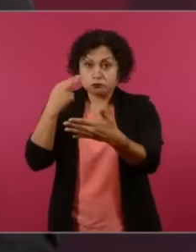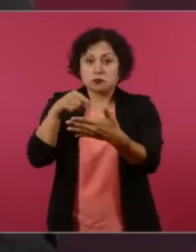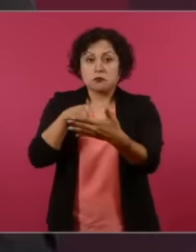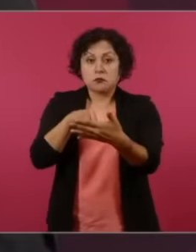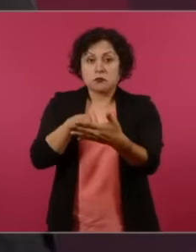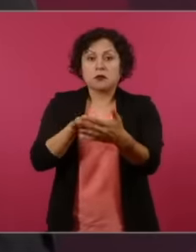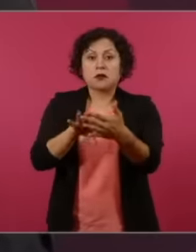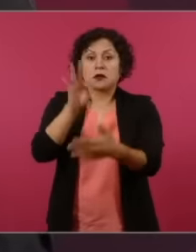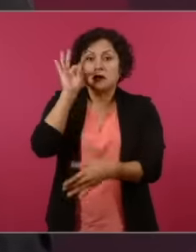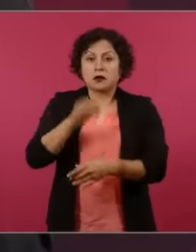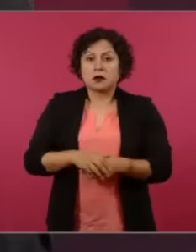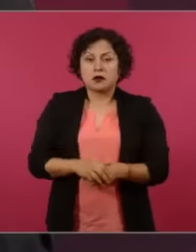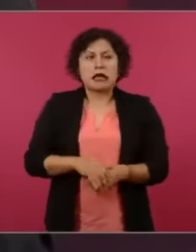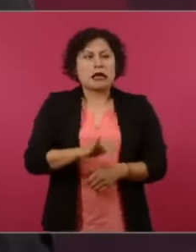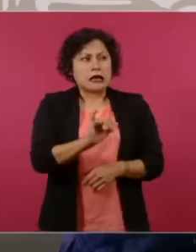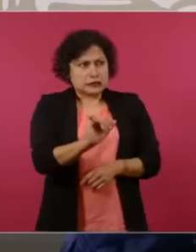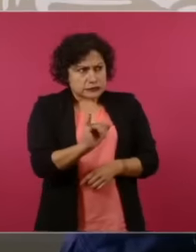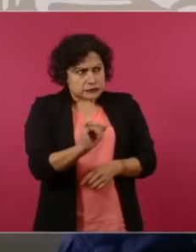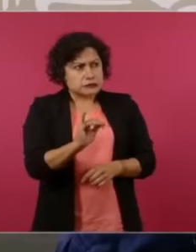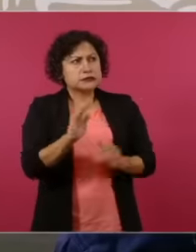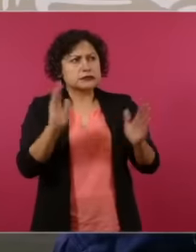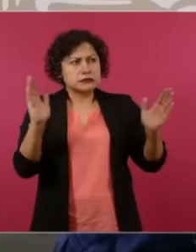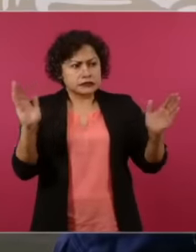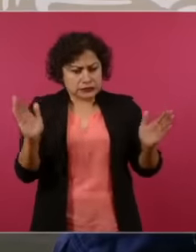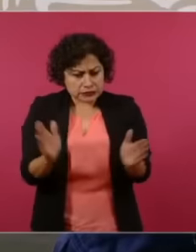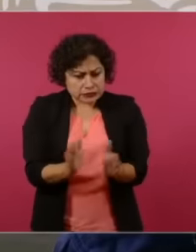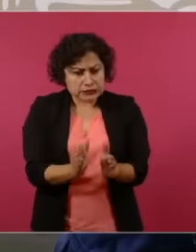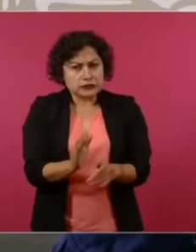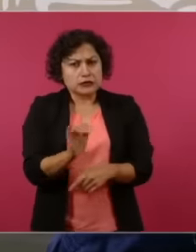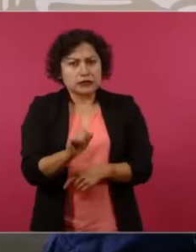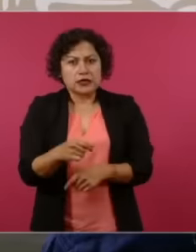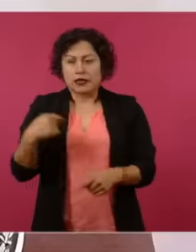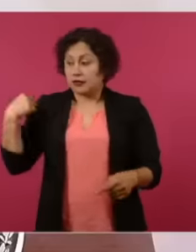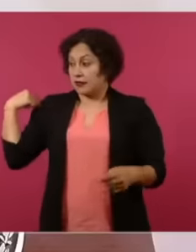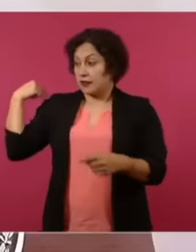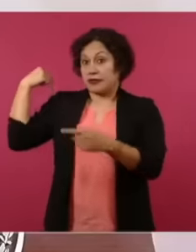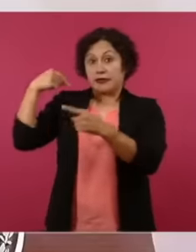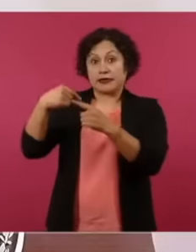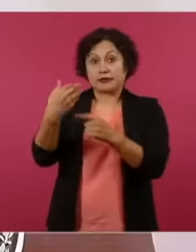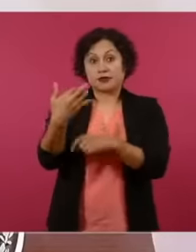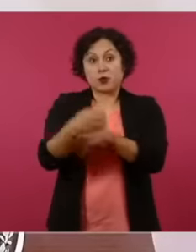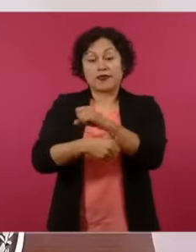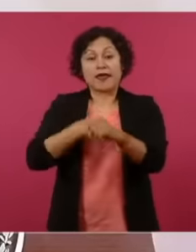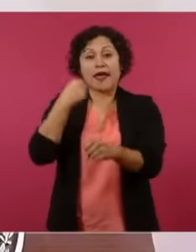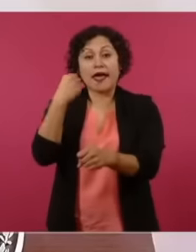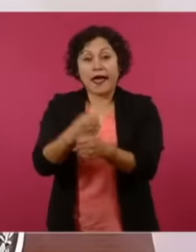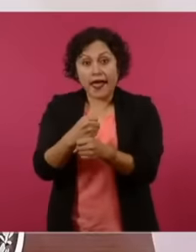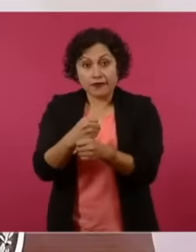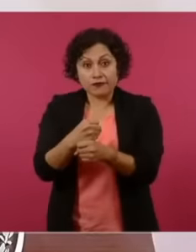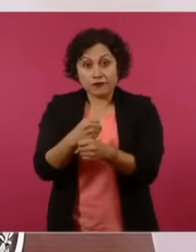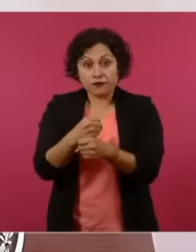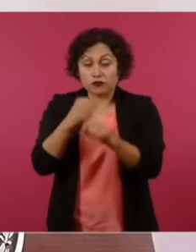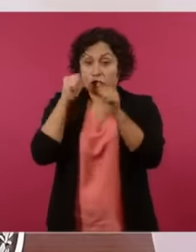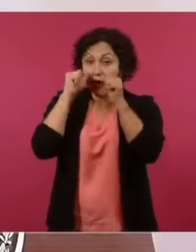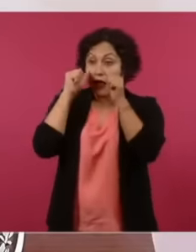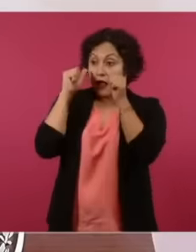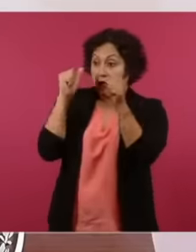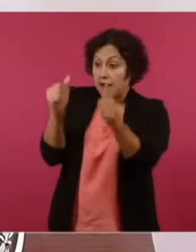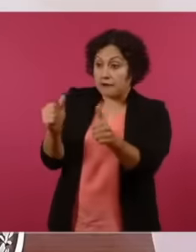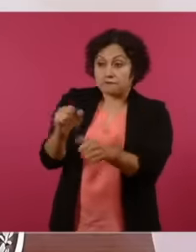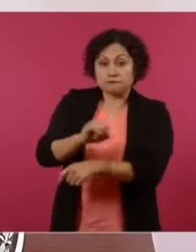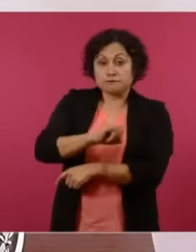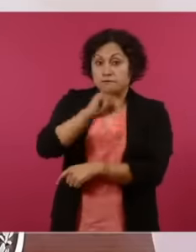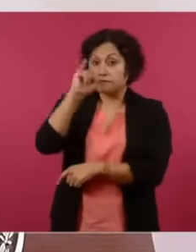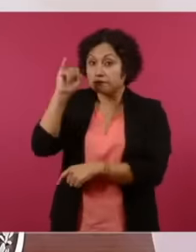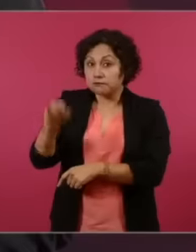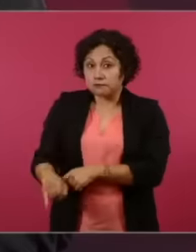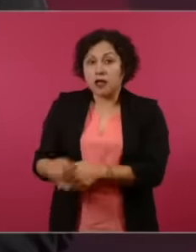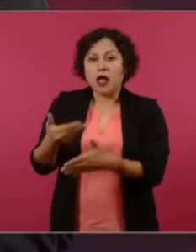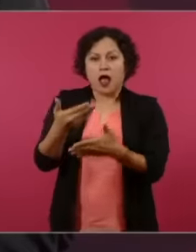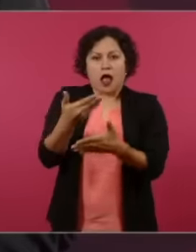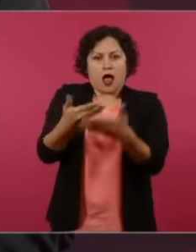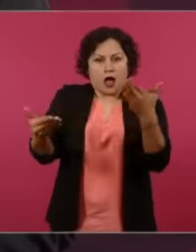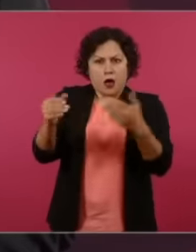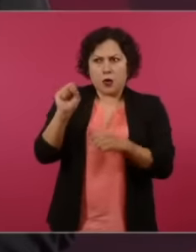reduced in part in 50 years poverty has never been reduced like now if I am not blind